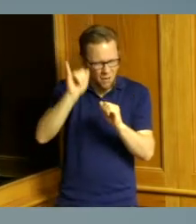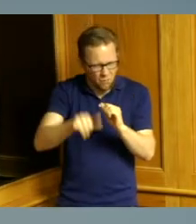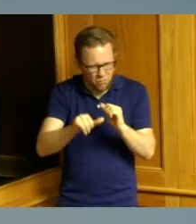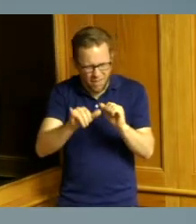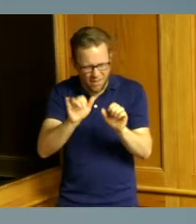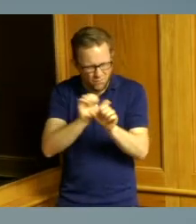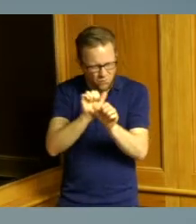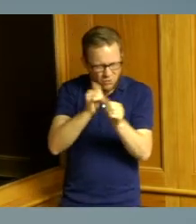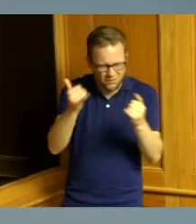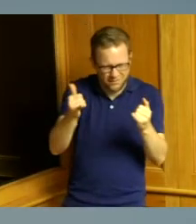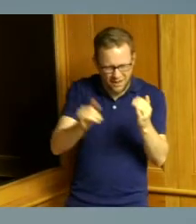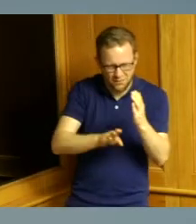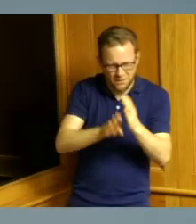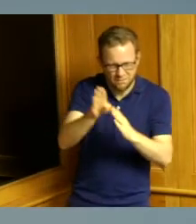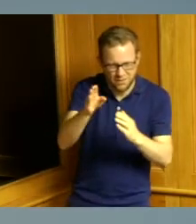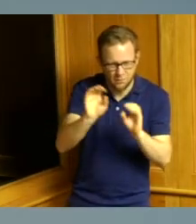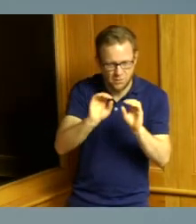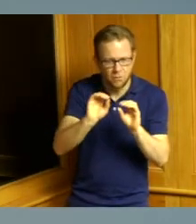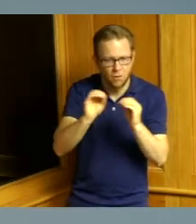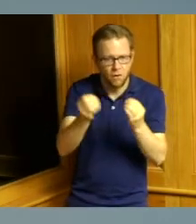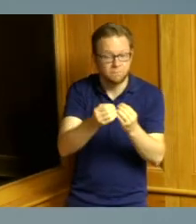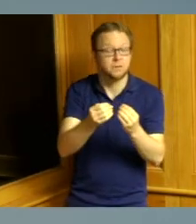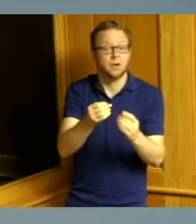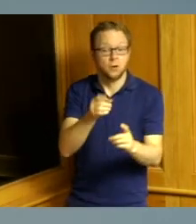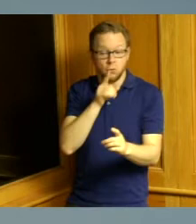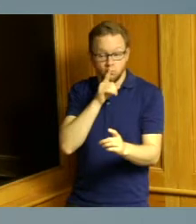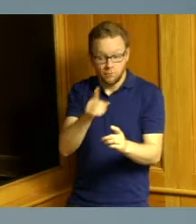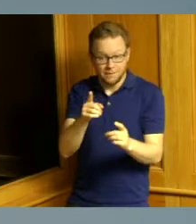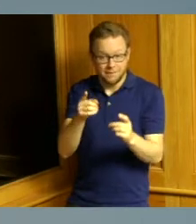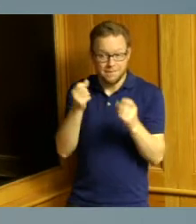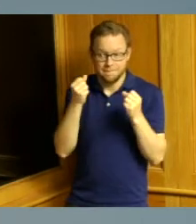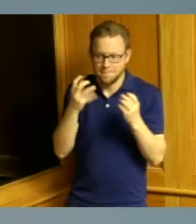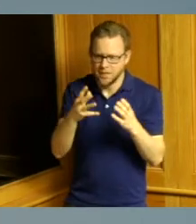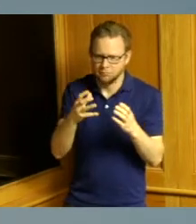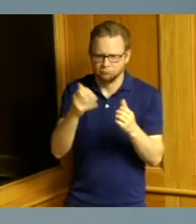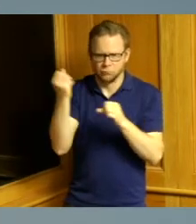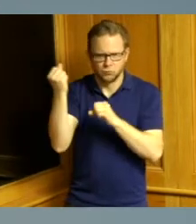we have had a very strong expertise in our community development office on all of our federal